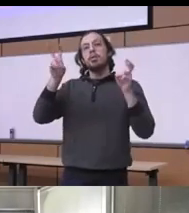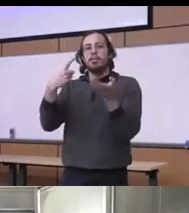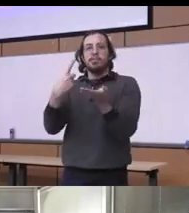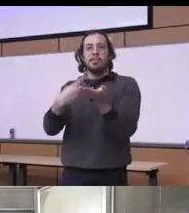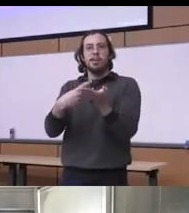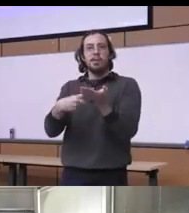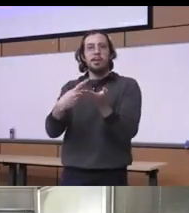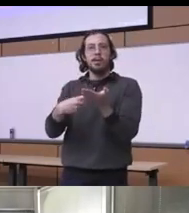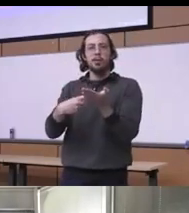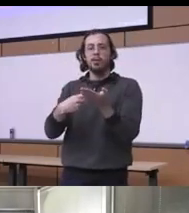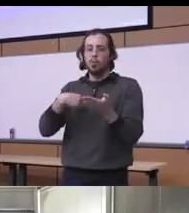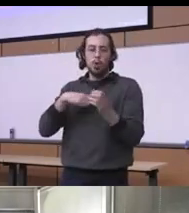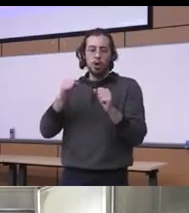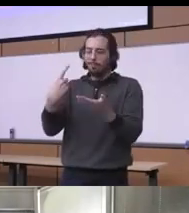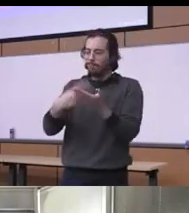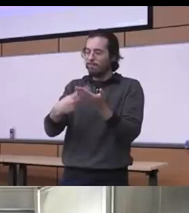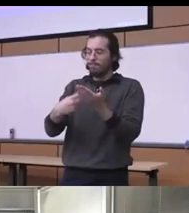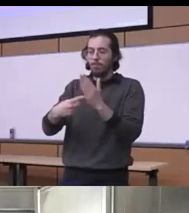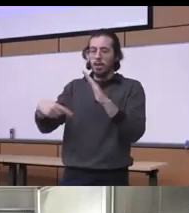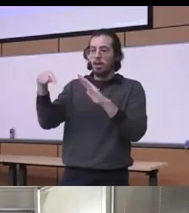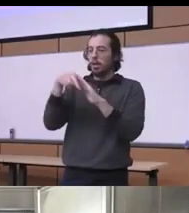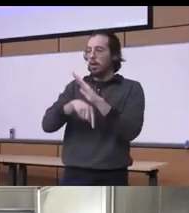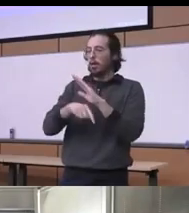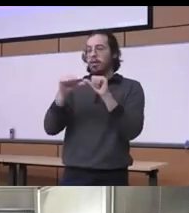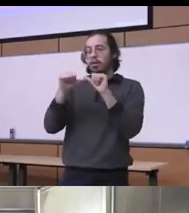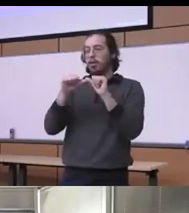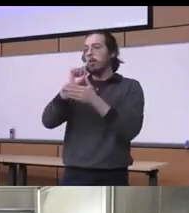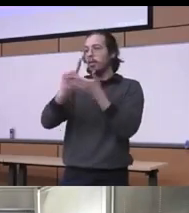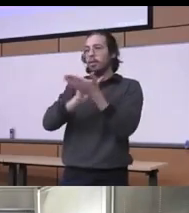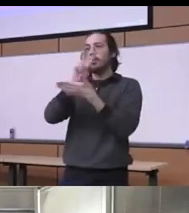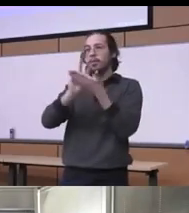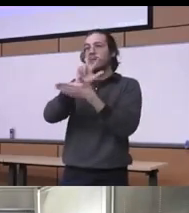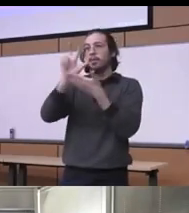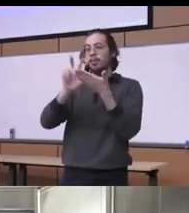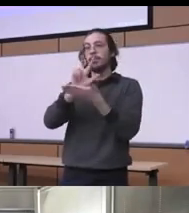we can go on and talk about for uh for hours an hour is the when it comes to the inequities and